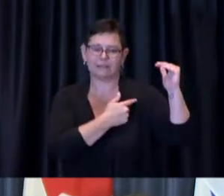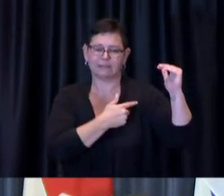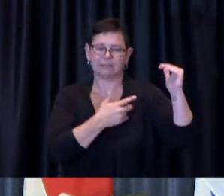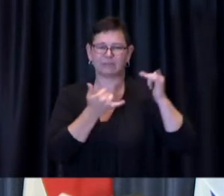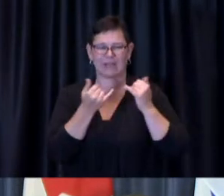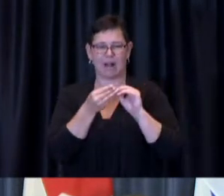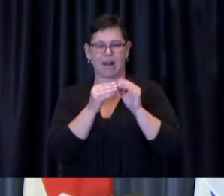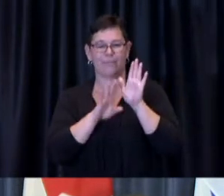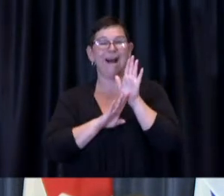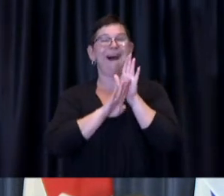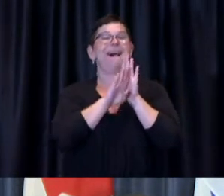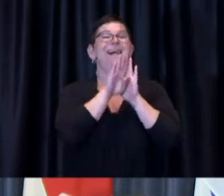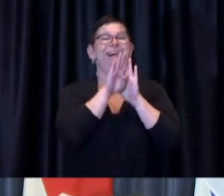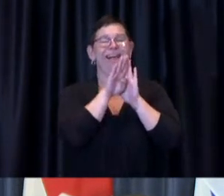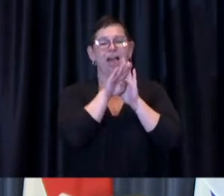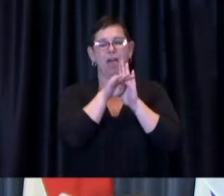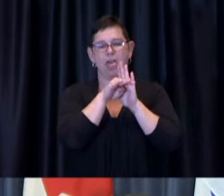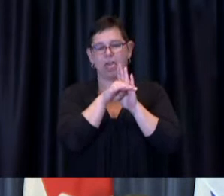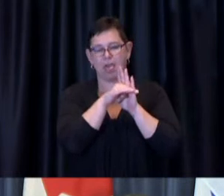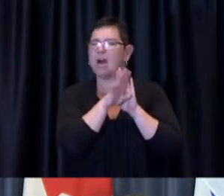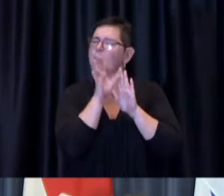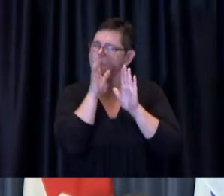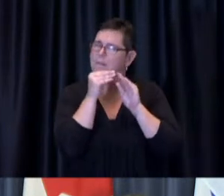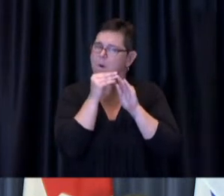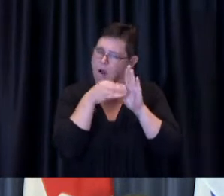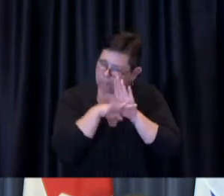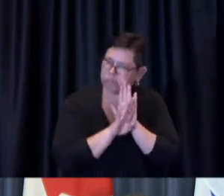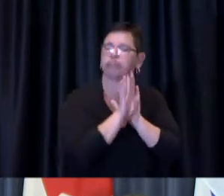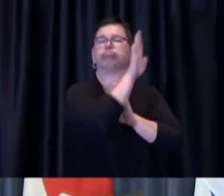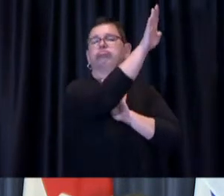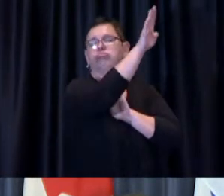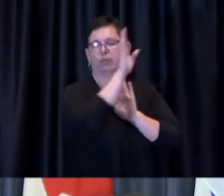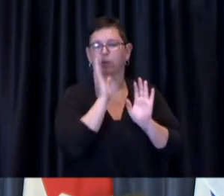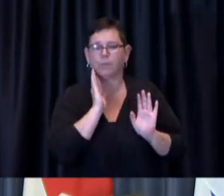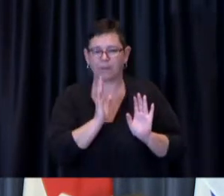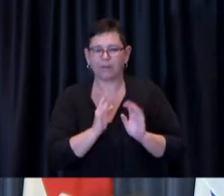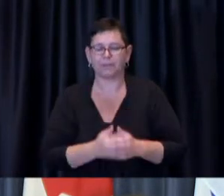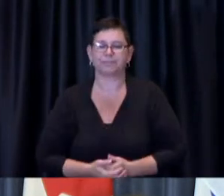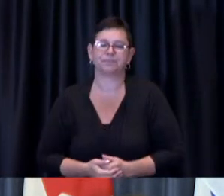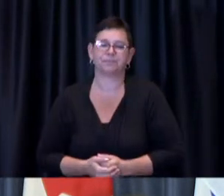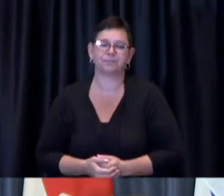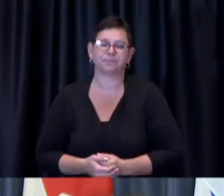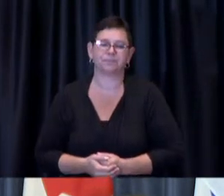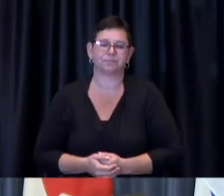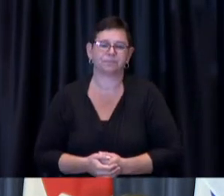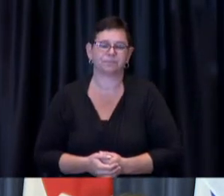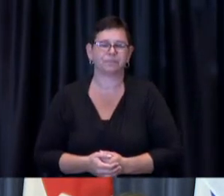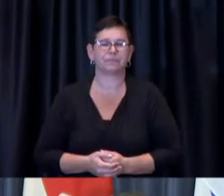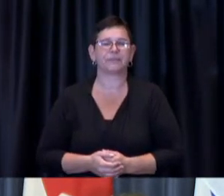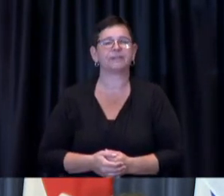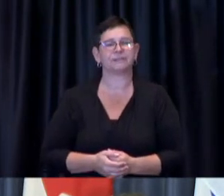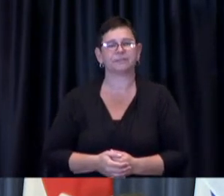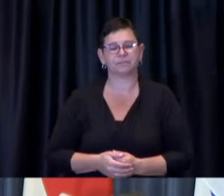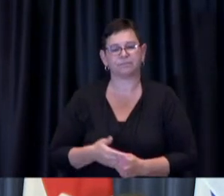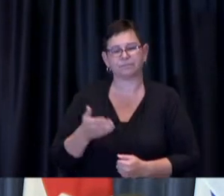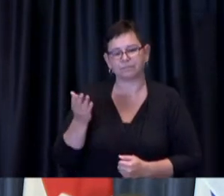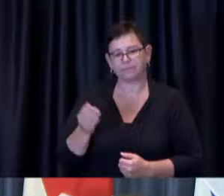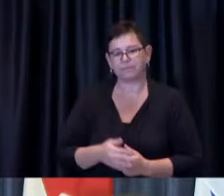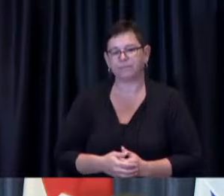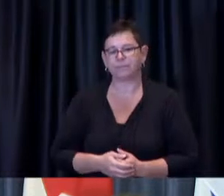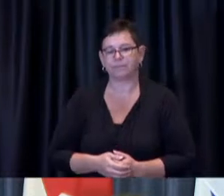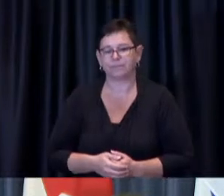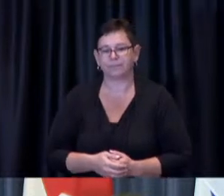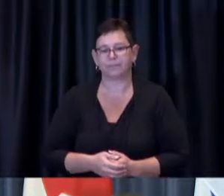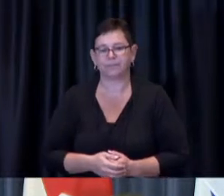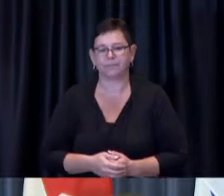and Morgan your follow-up yes thank you um and I just want to kind of build off what lena kicked